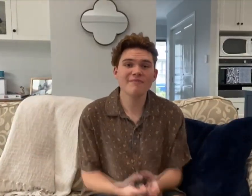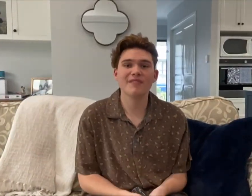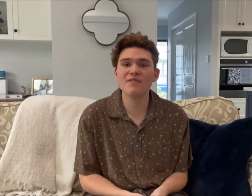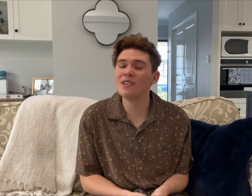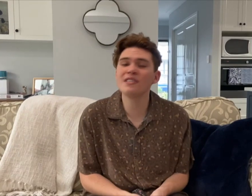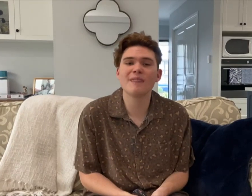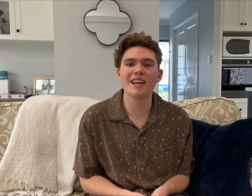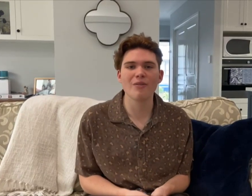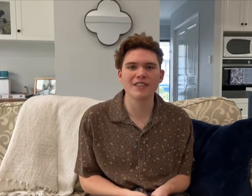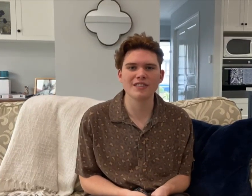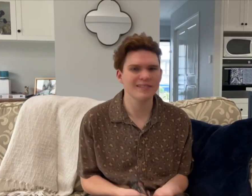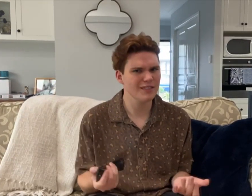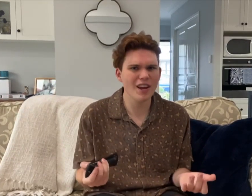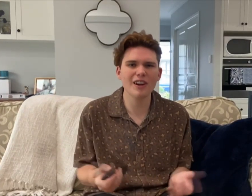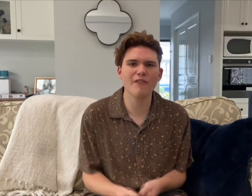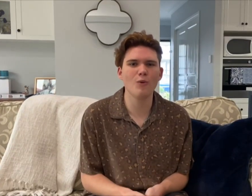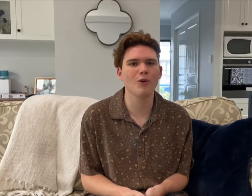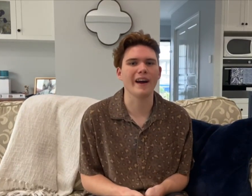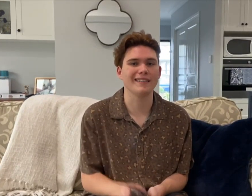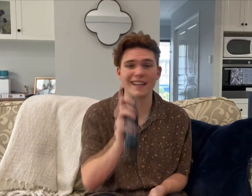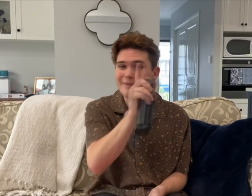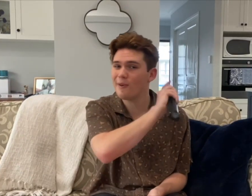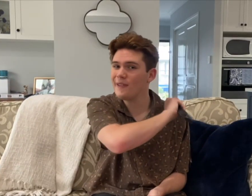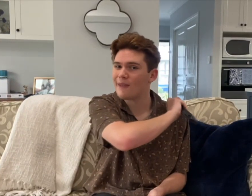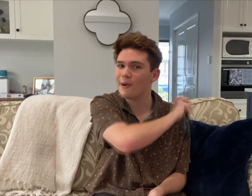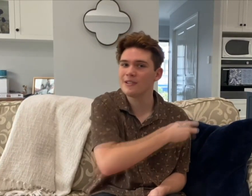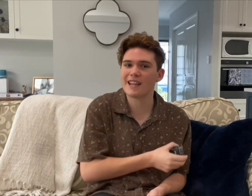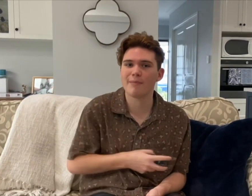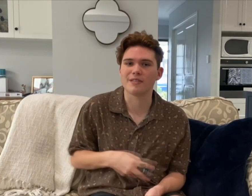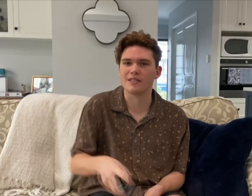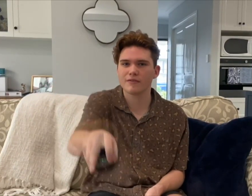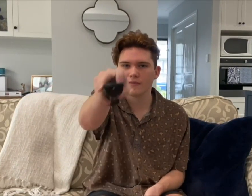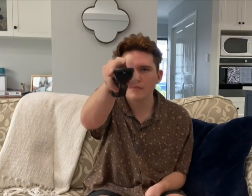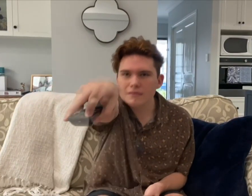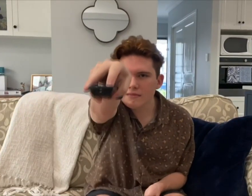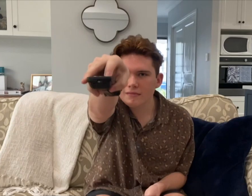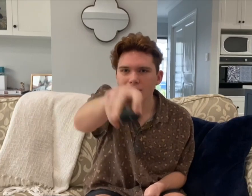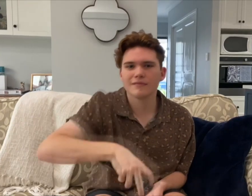if the news is making you anxious, turn it off and walk away. It’s important that we all stay positive.